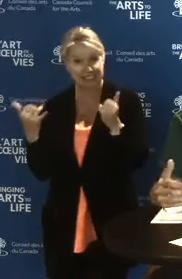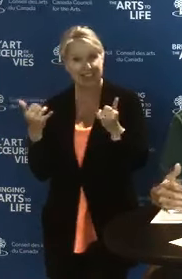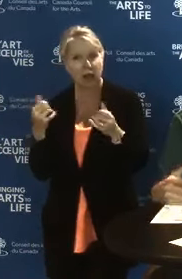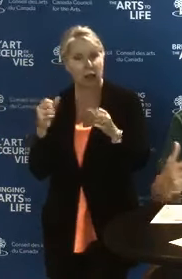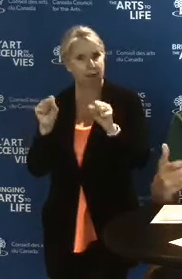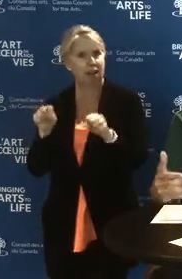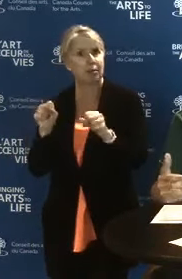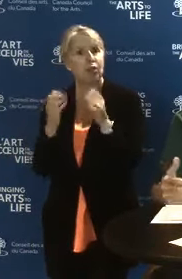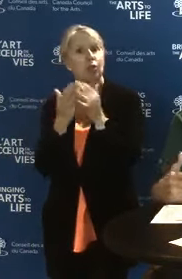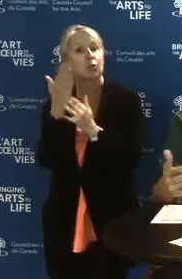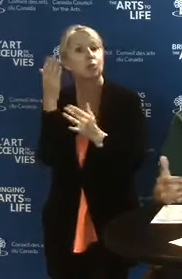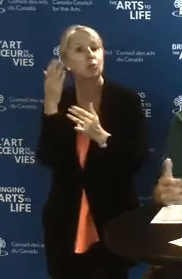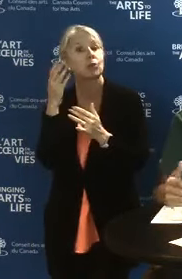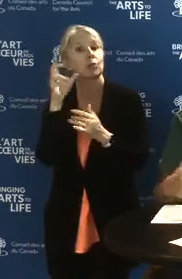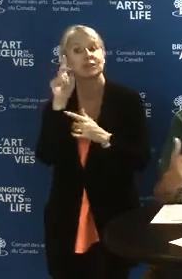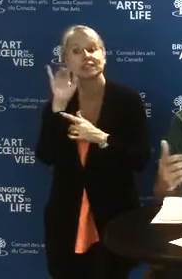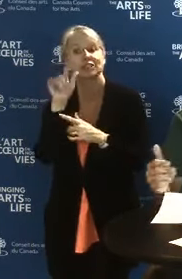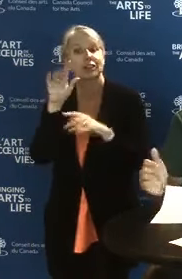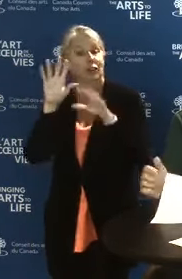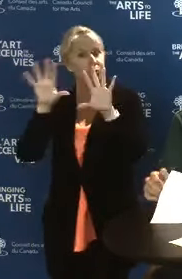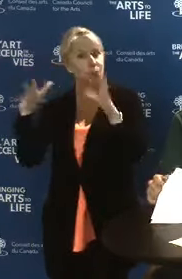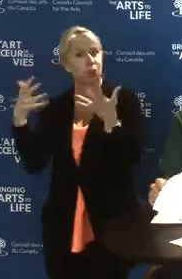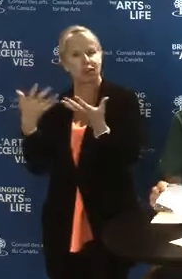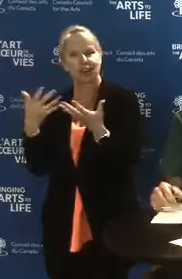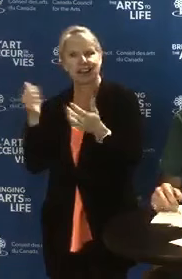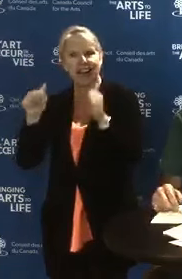to be discovered by people who don't even know you exist.